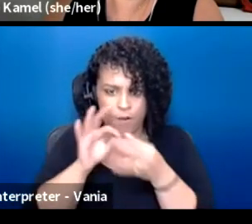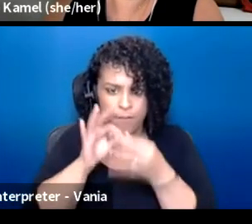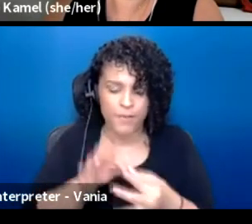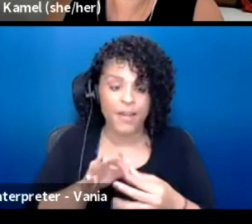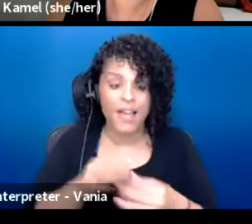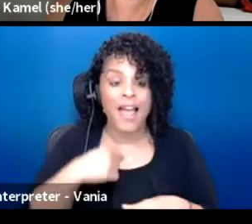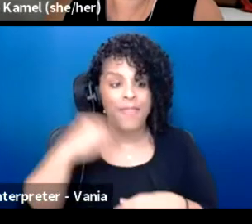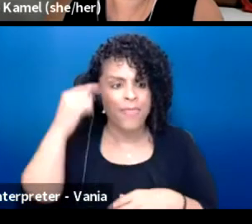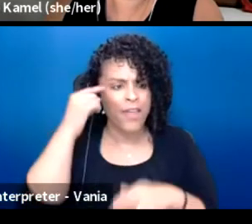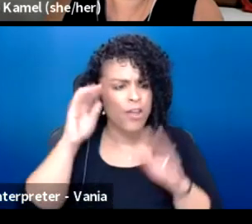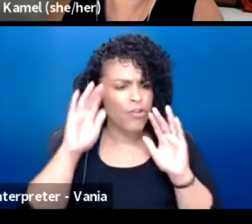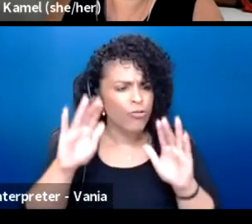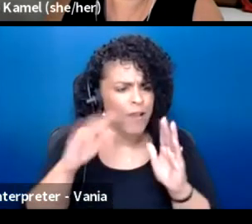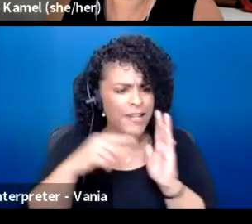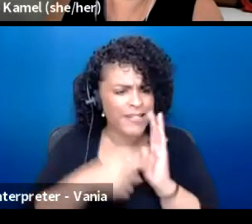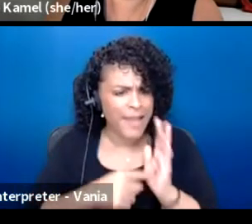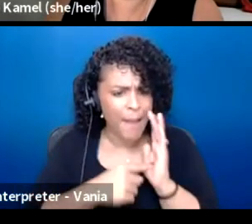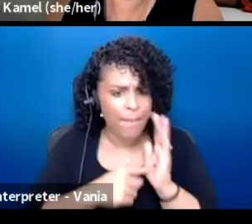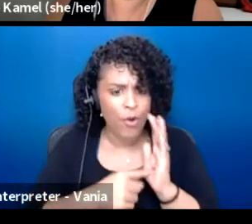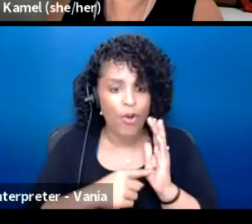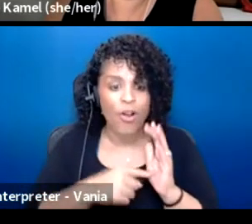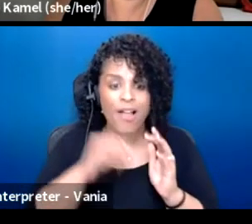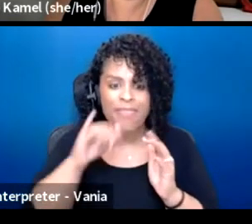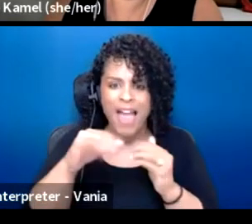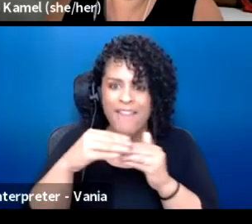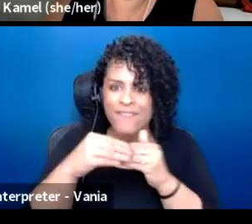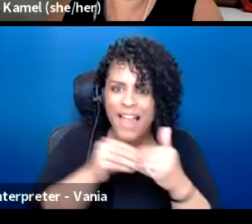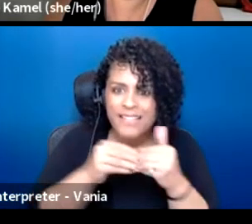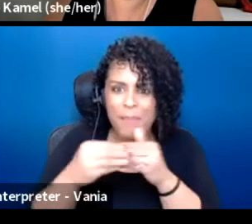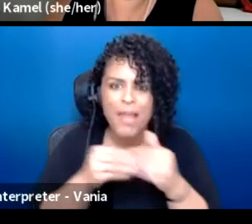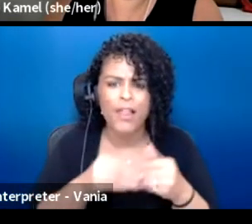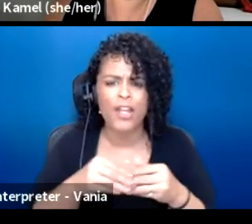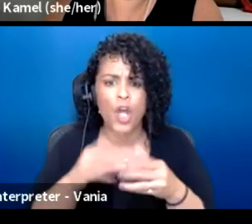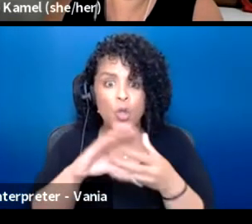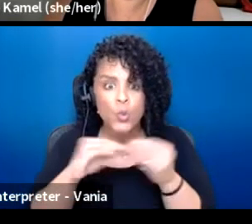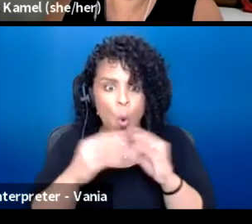And I think a great example about the flexibility of what storytelling can be for example,